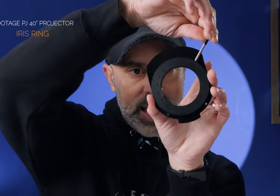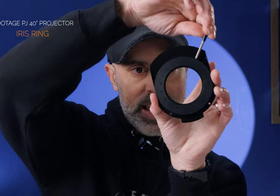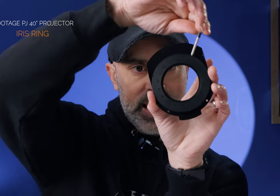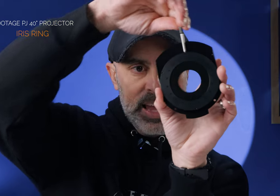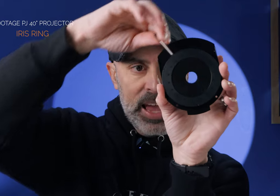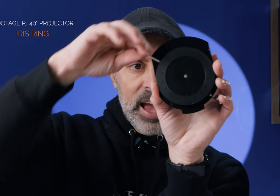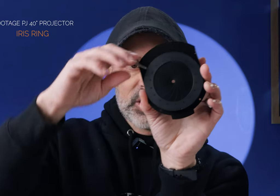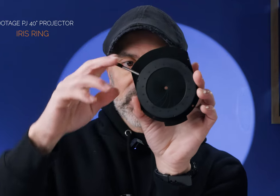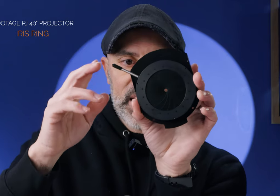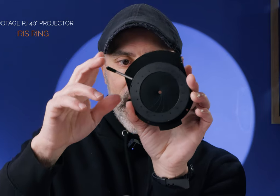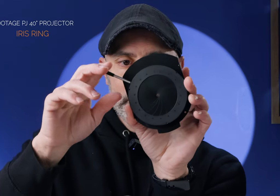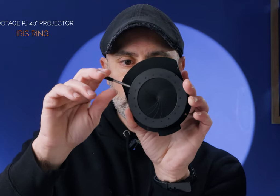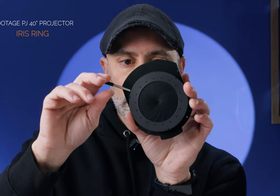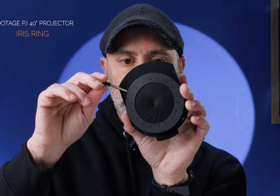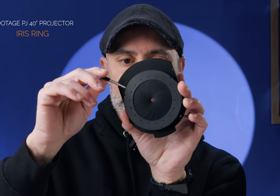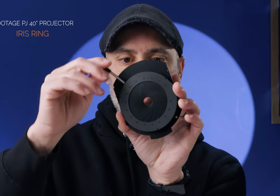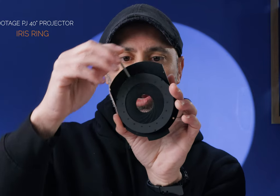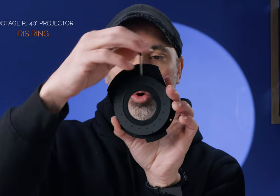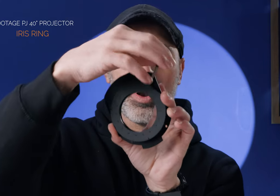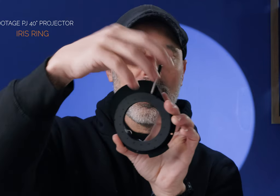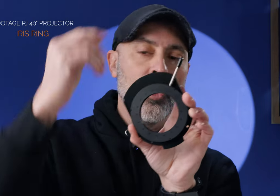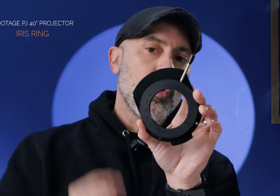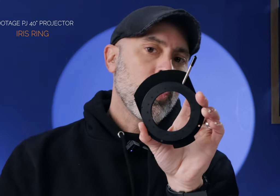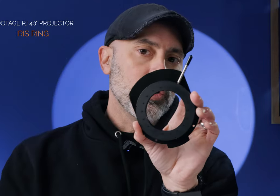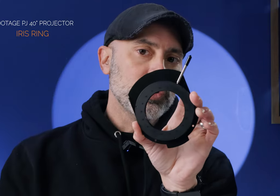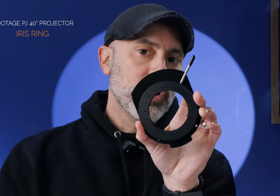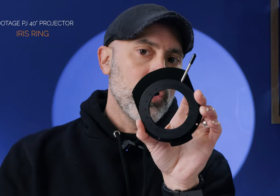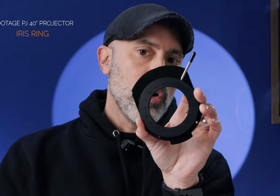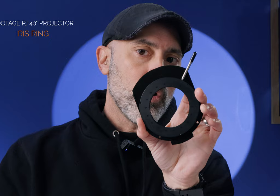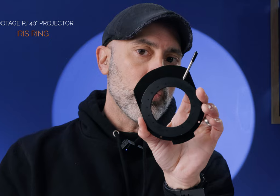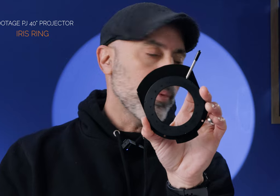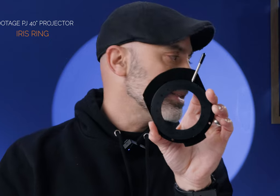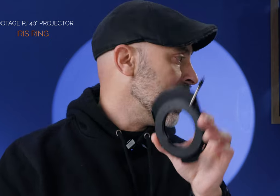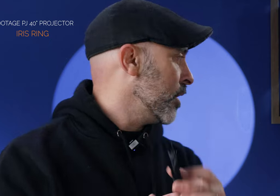take it and just like an aperture on your lens you can open it or close it all the way down and that